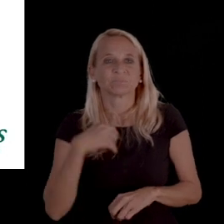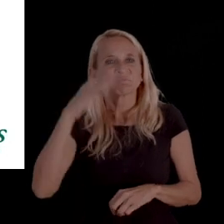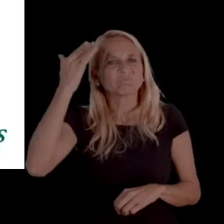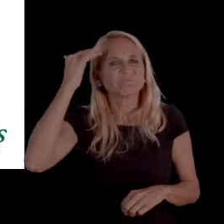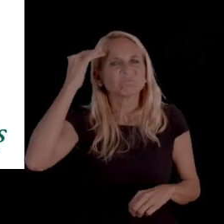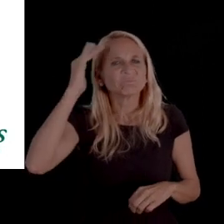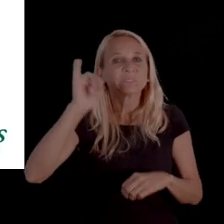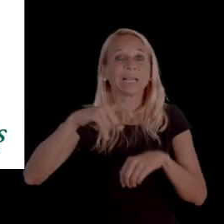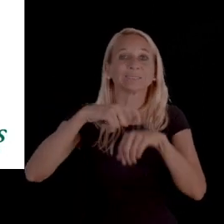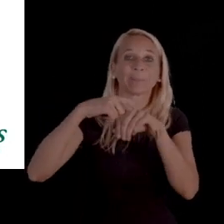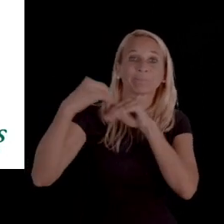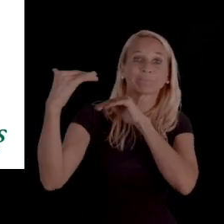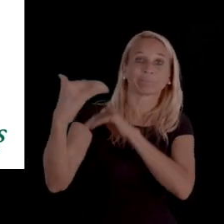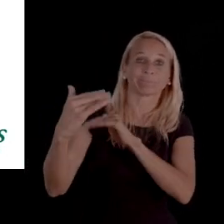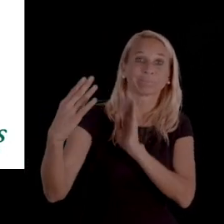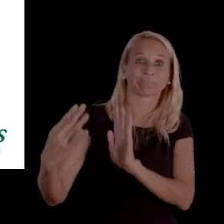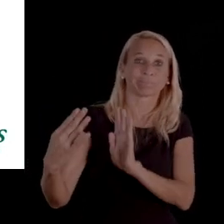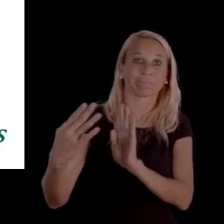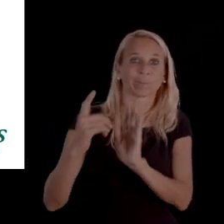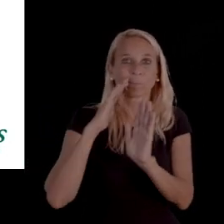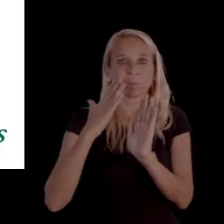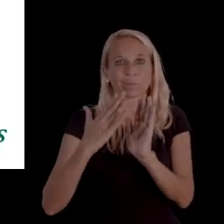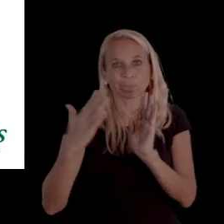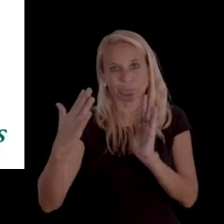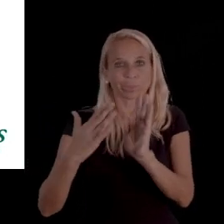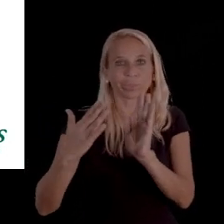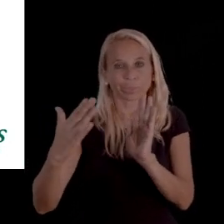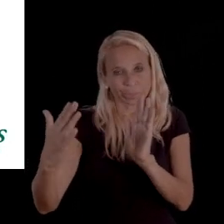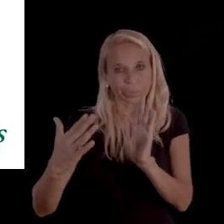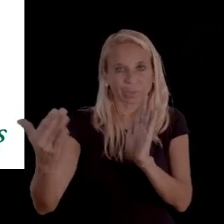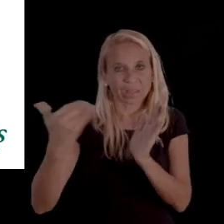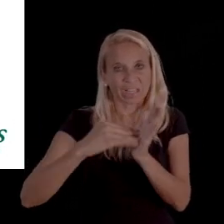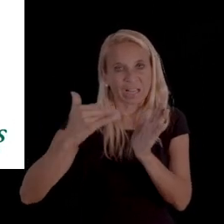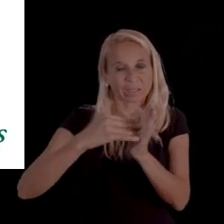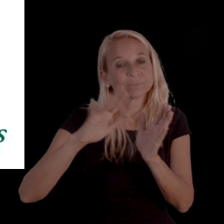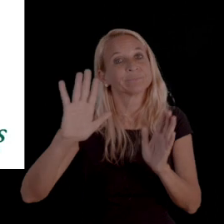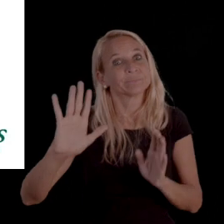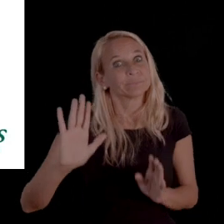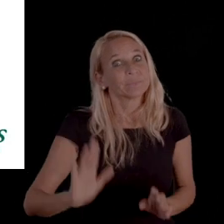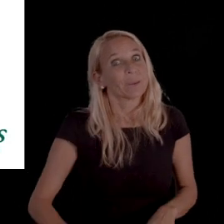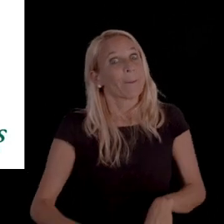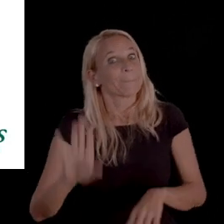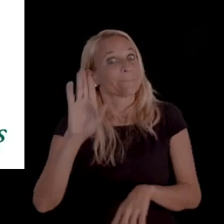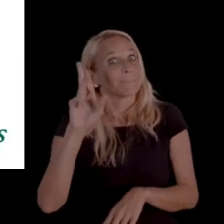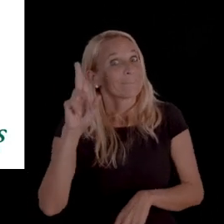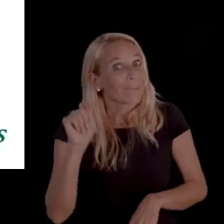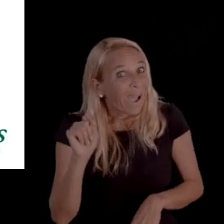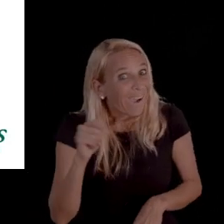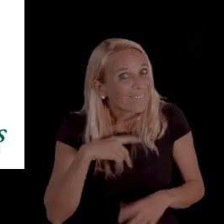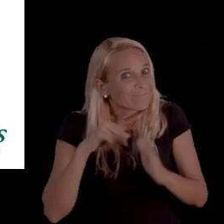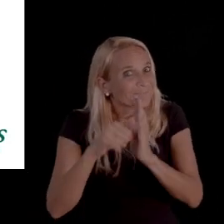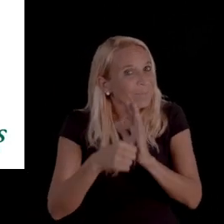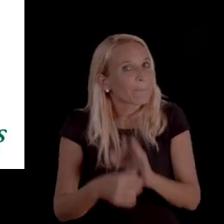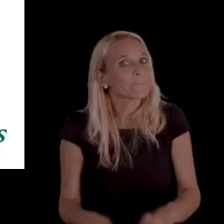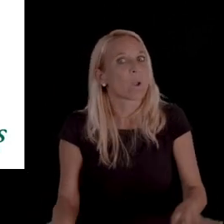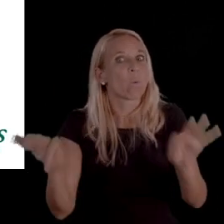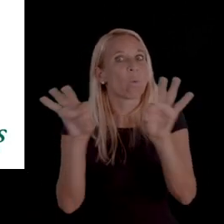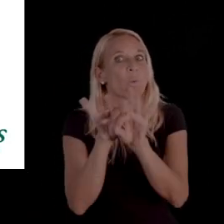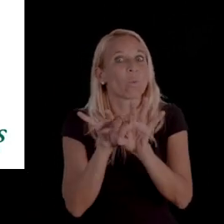We're aware that those timelines may have shifted again or will shift again, but it is important to kind of note